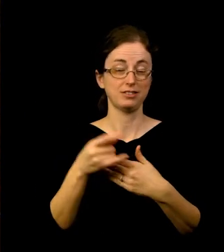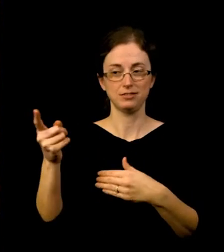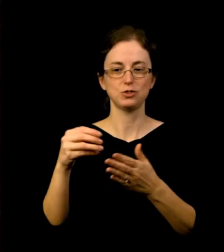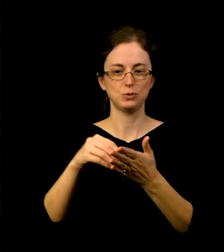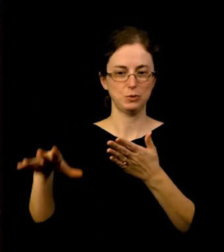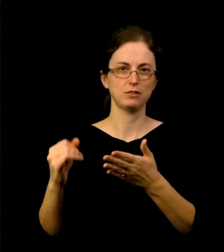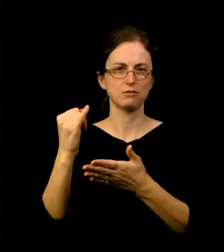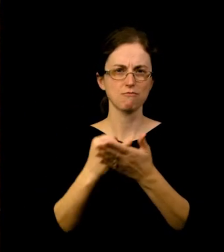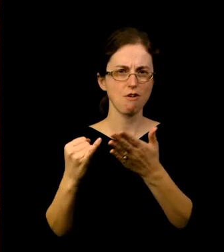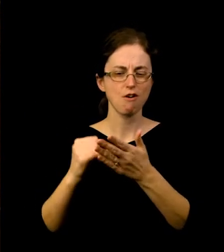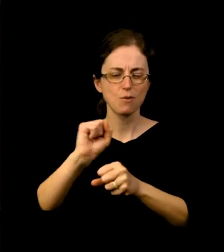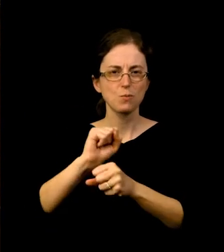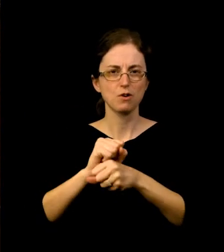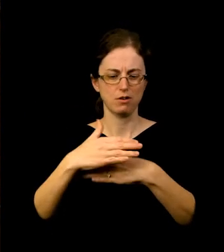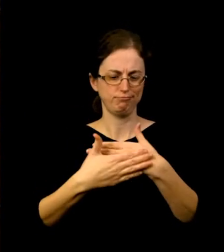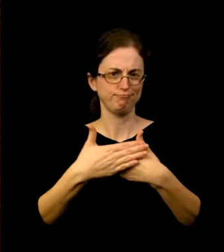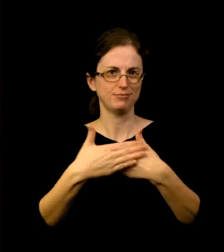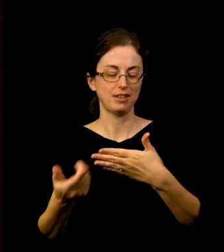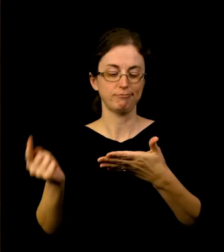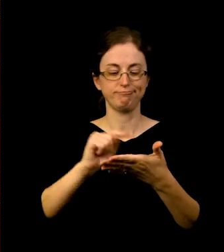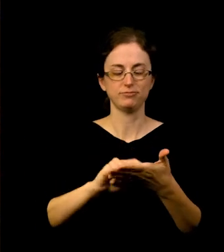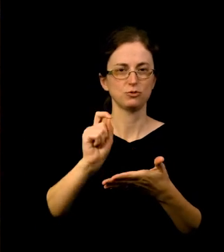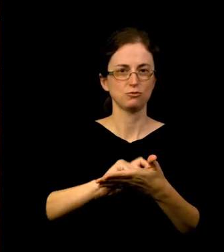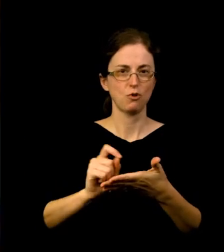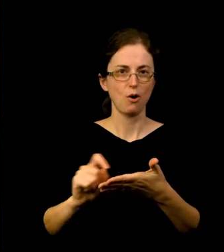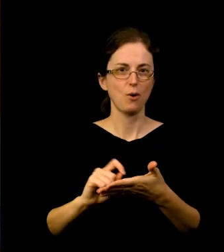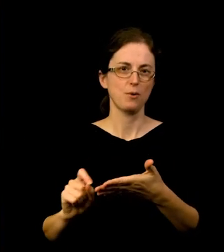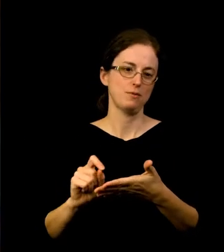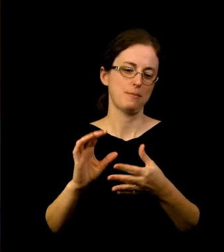and on the other side, they wrote a message of gratitude,